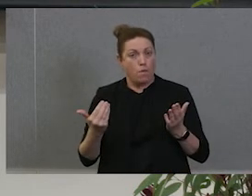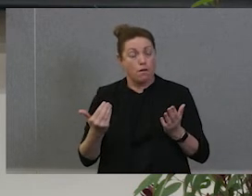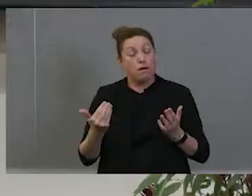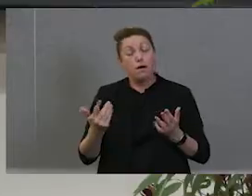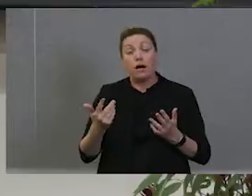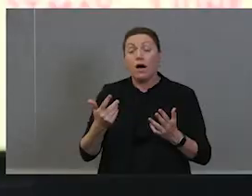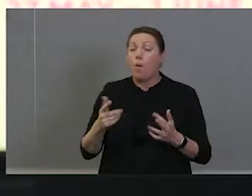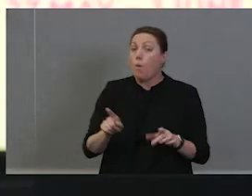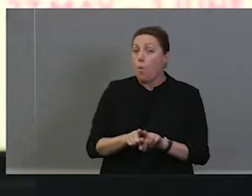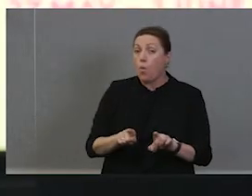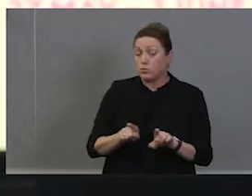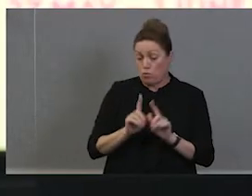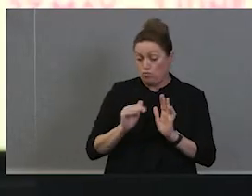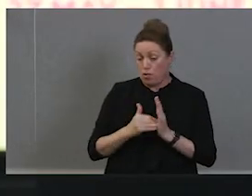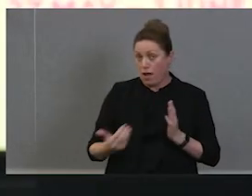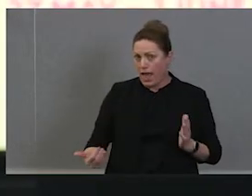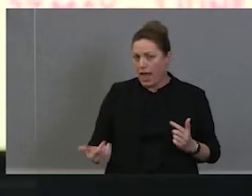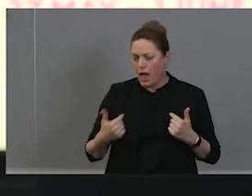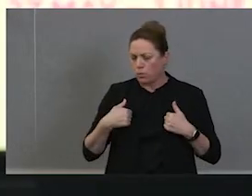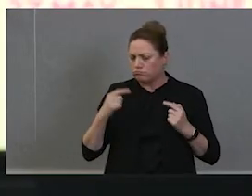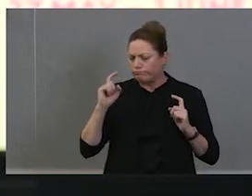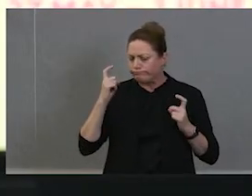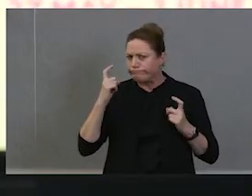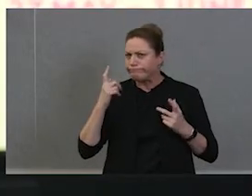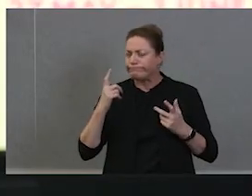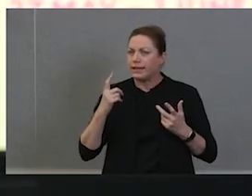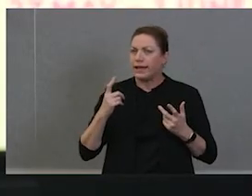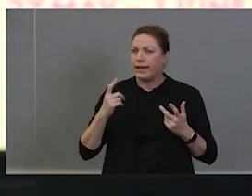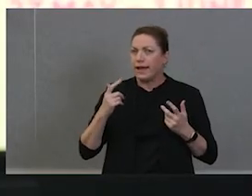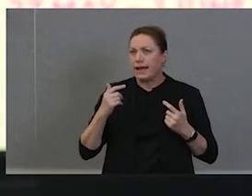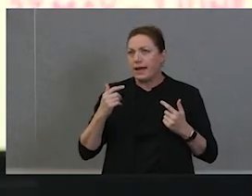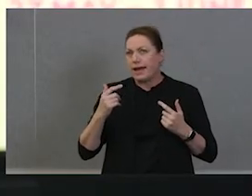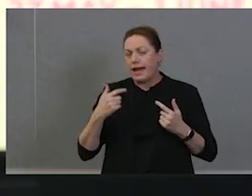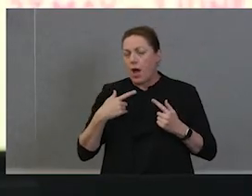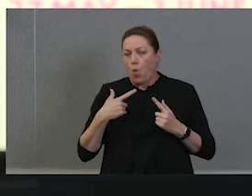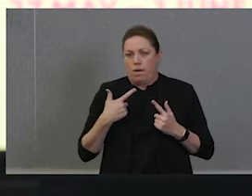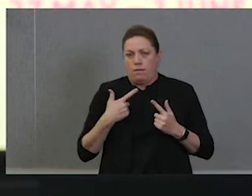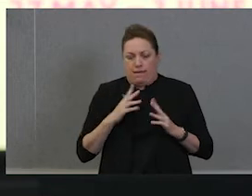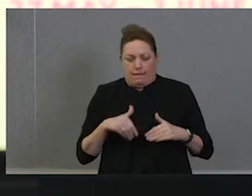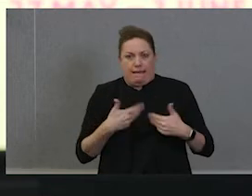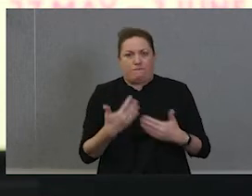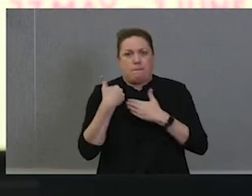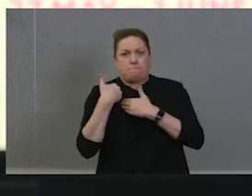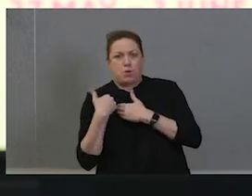now we're also concerned about so much. We push so much on to future generations, you know, we haven't